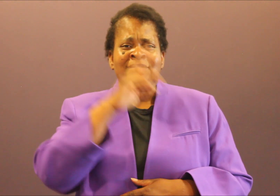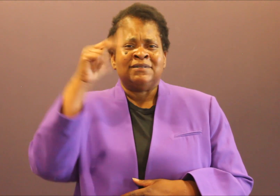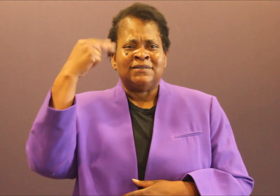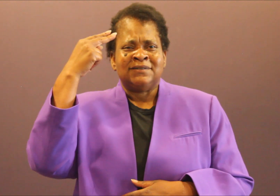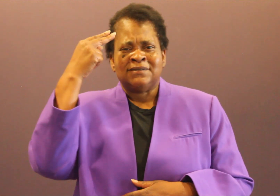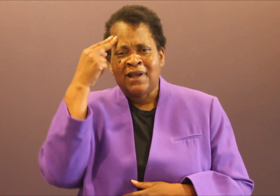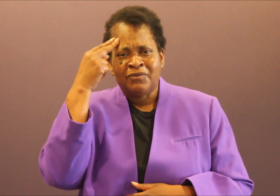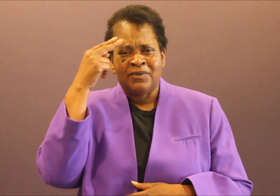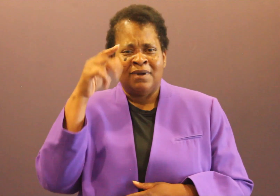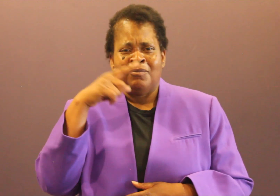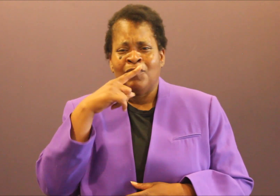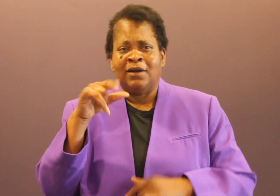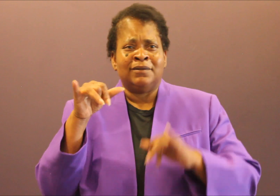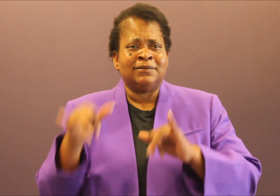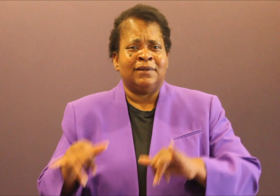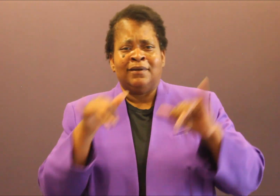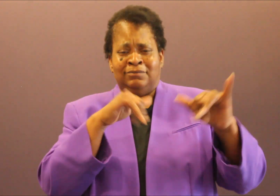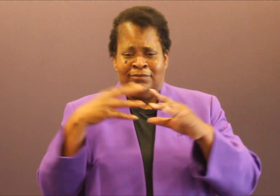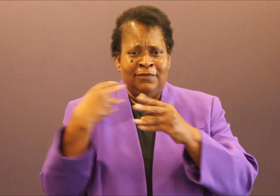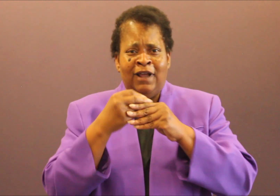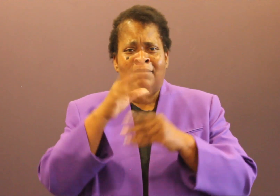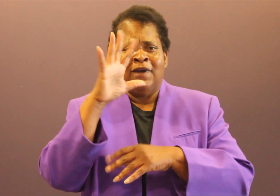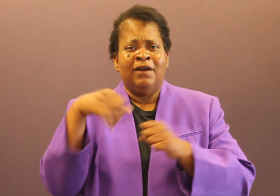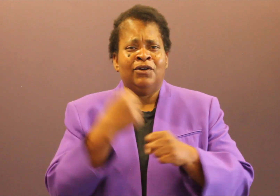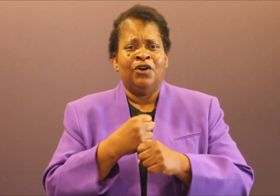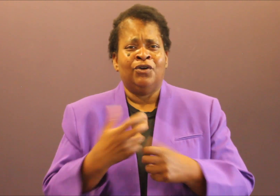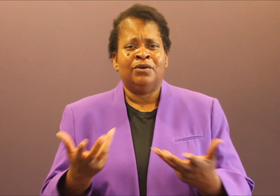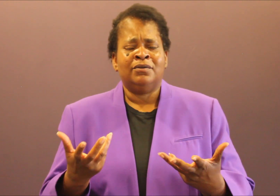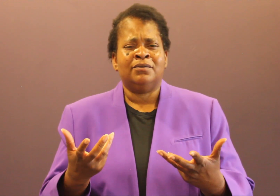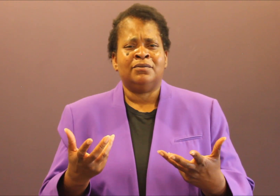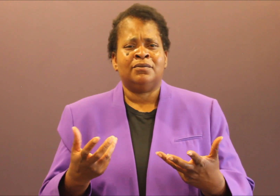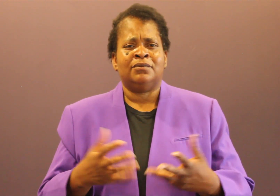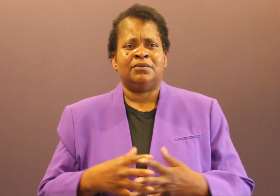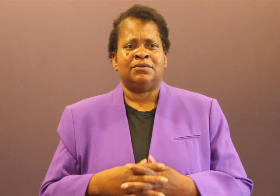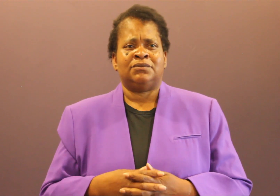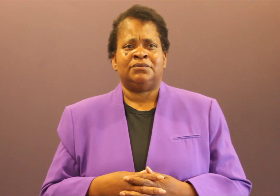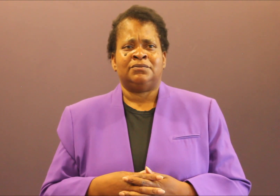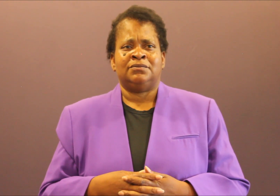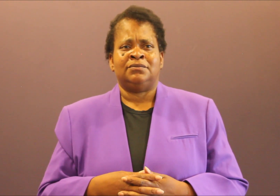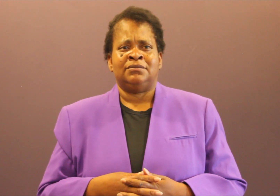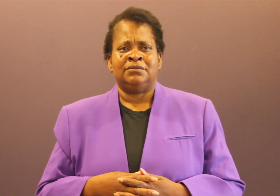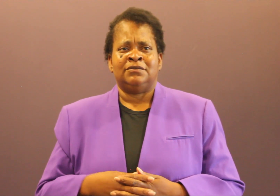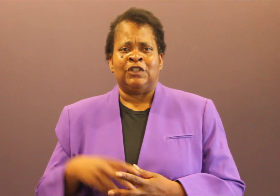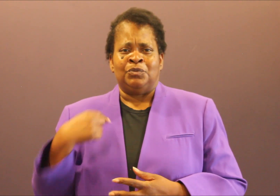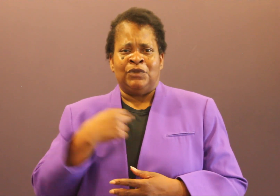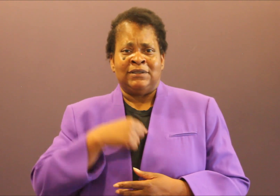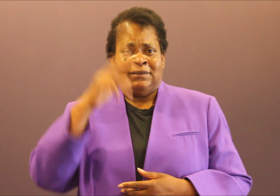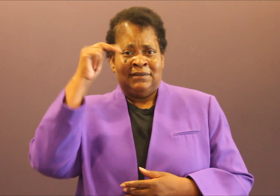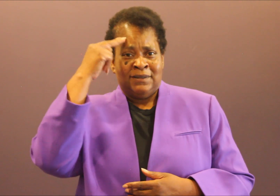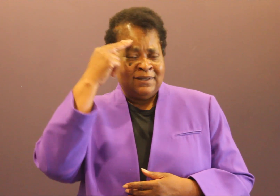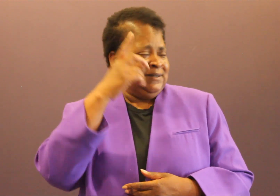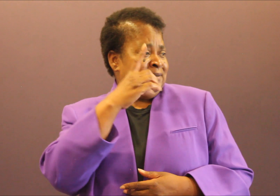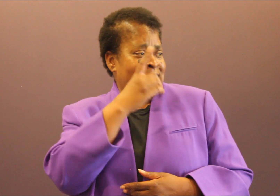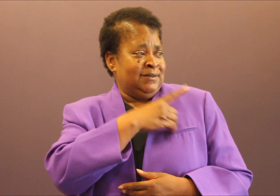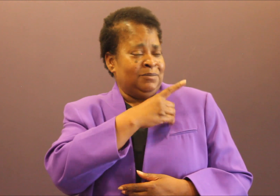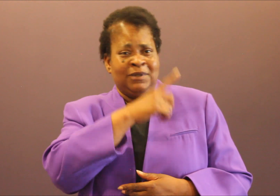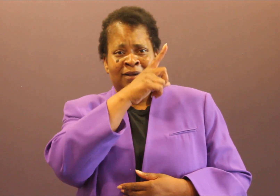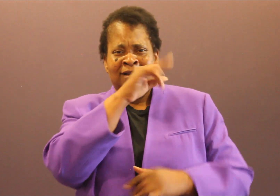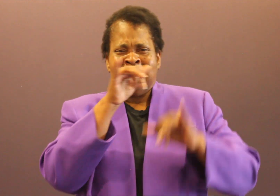And I'm going to do whatever level your own comfort is to speak to this moment right